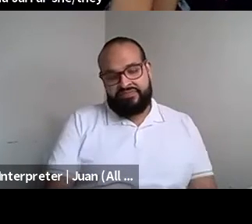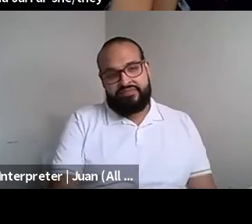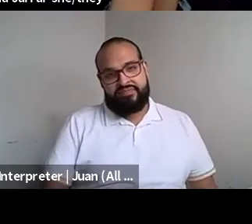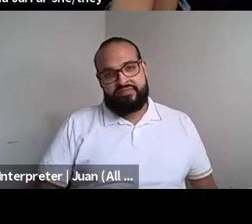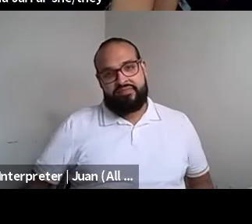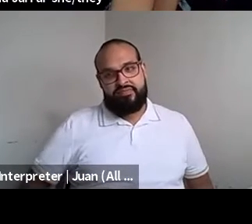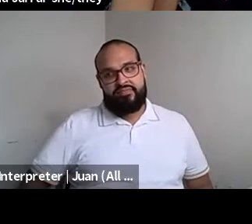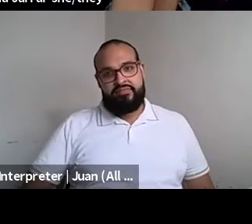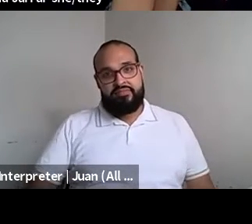Nahshon Anderson: For me,